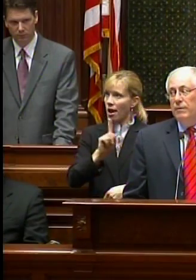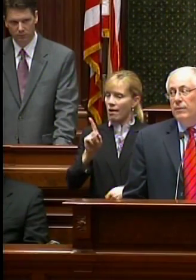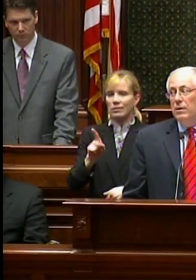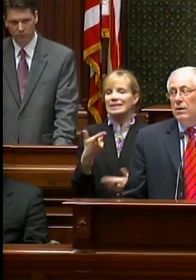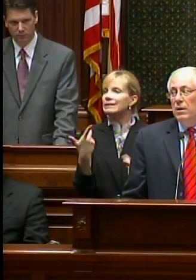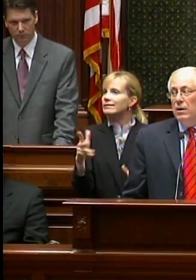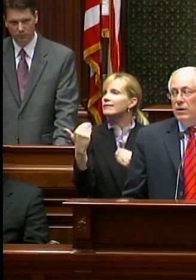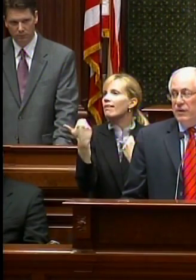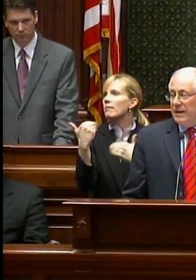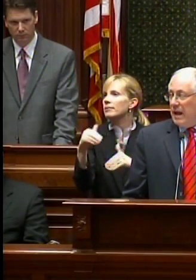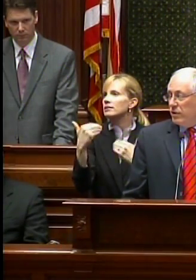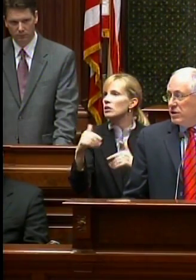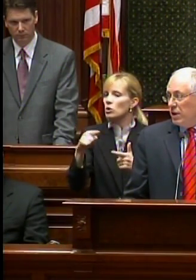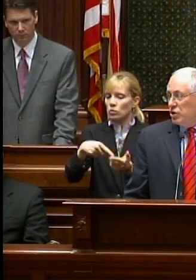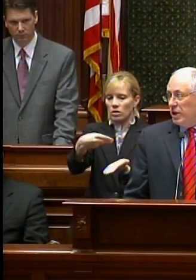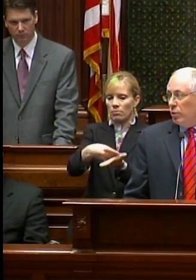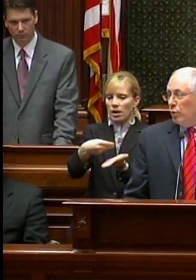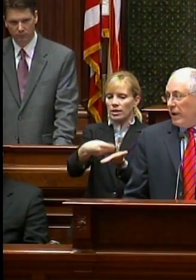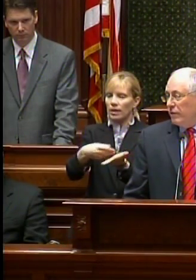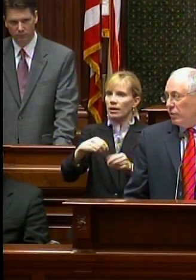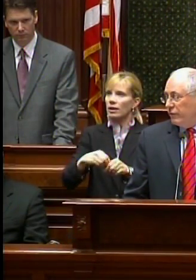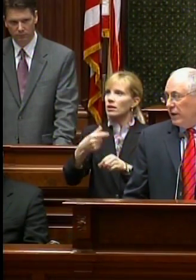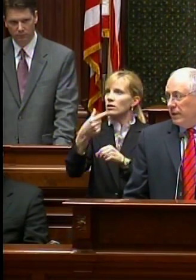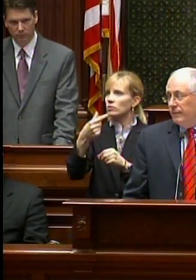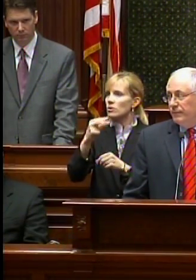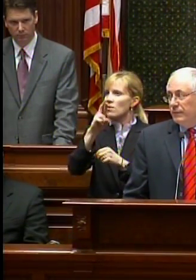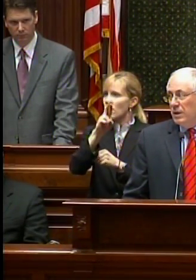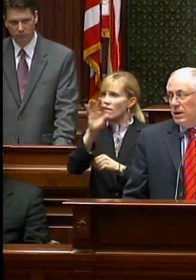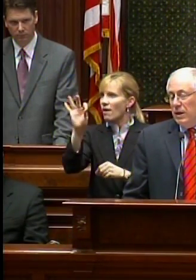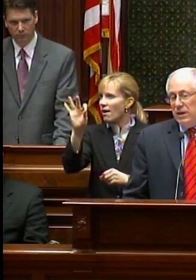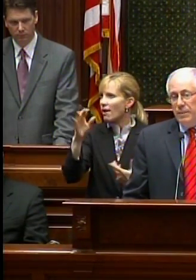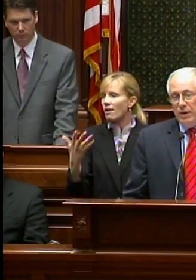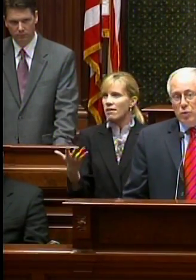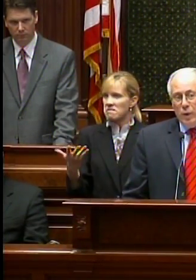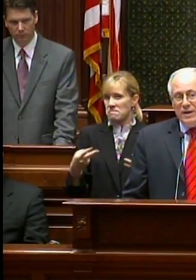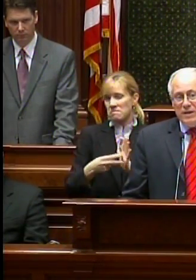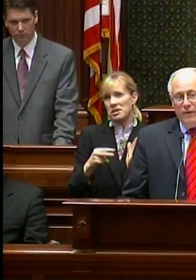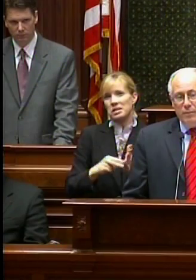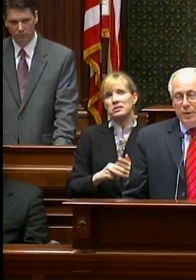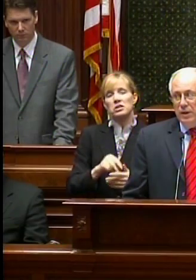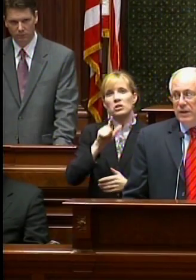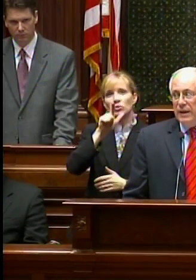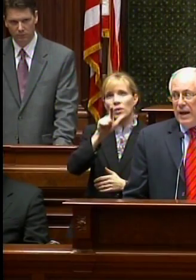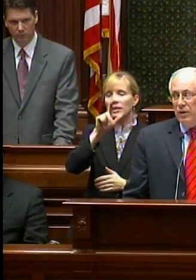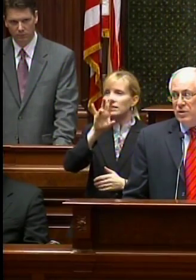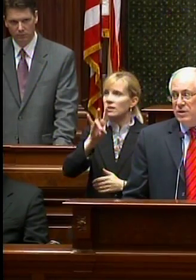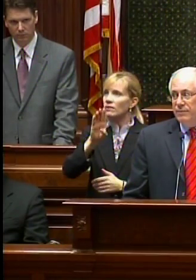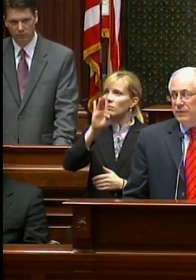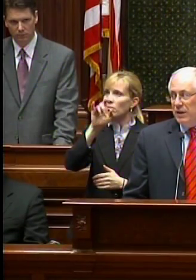to the dollars in our General Revenue Fund – that’s about 27 billion dollars in